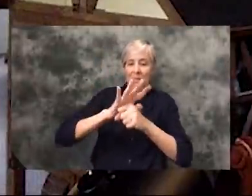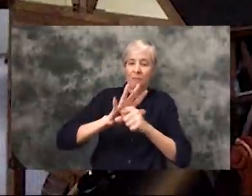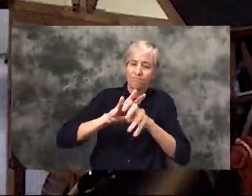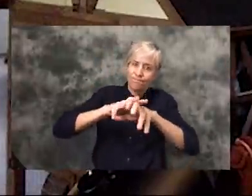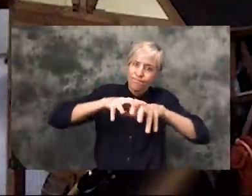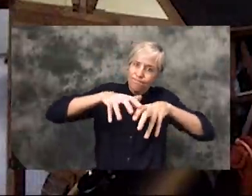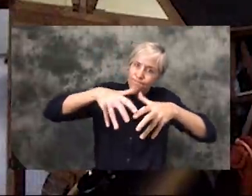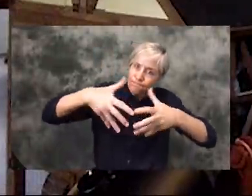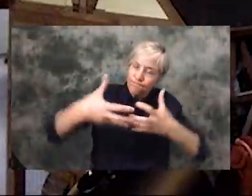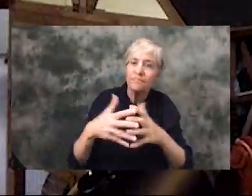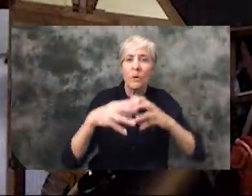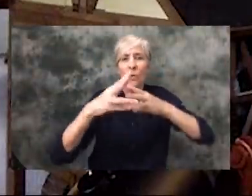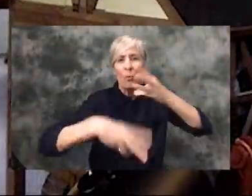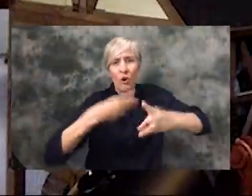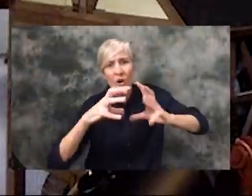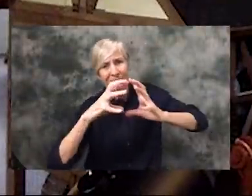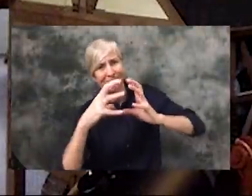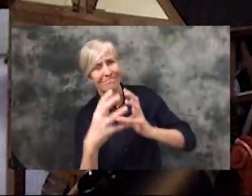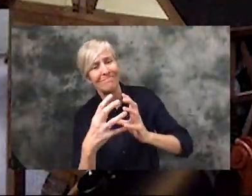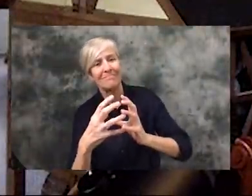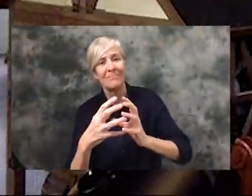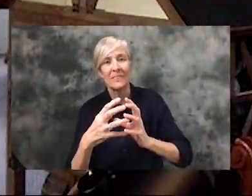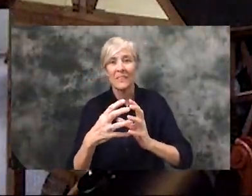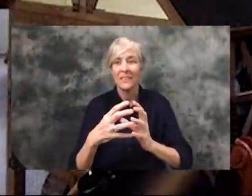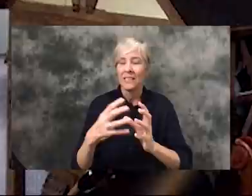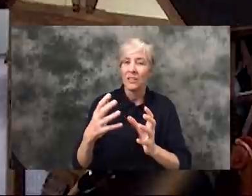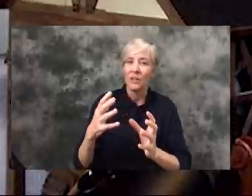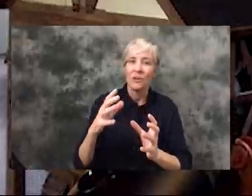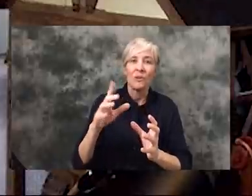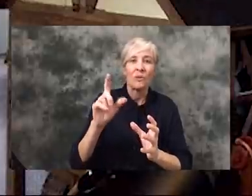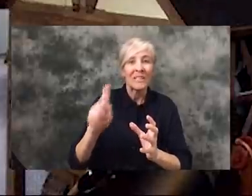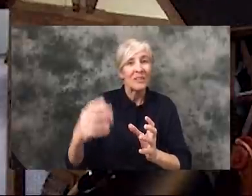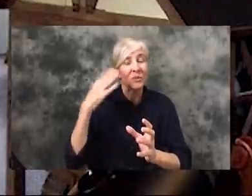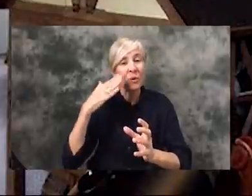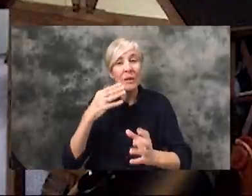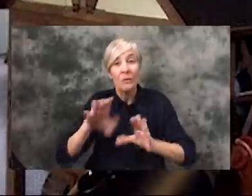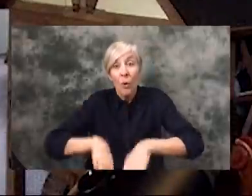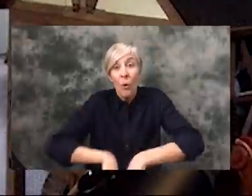just shows how you know open communication between countries - like